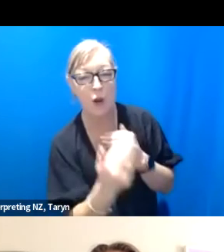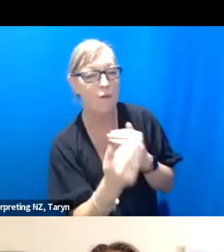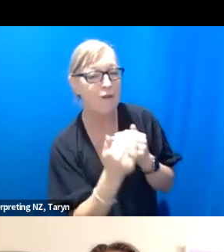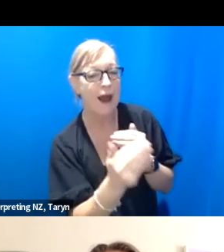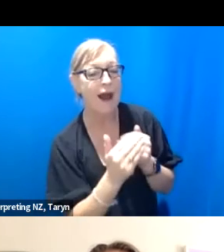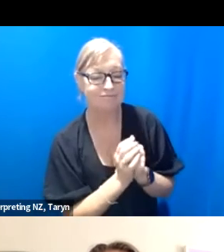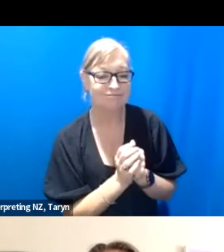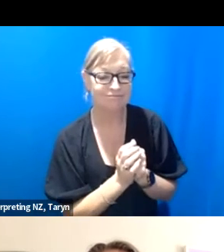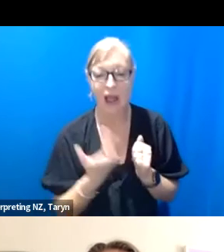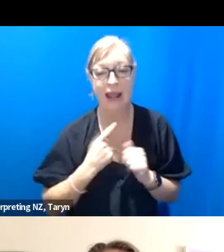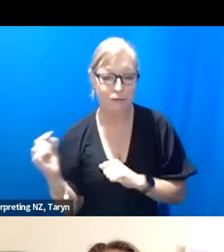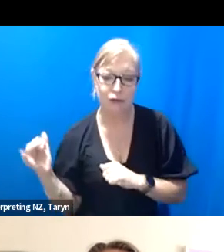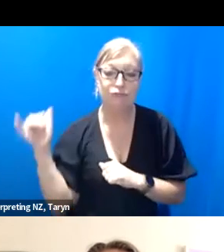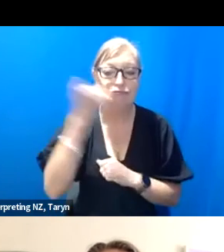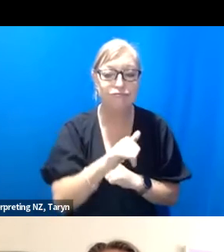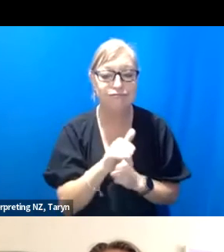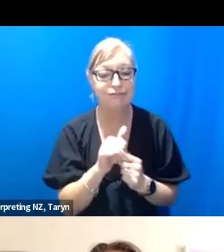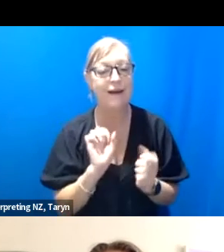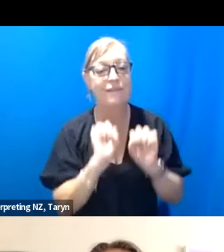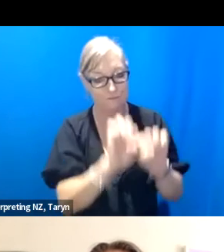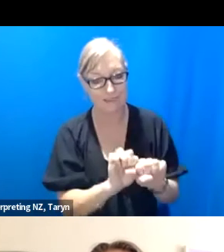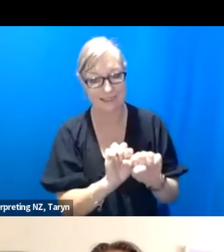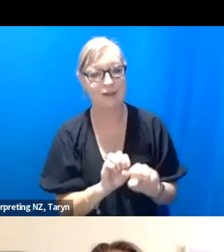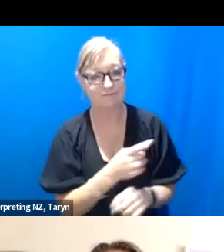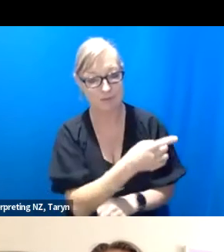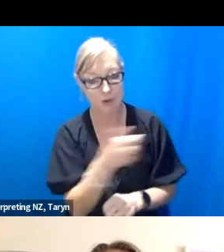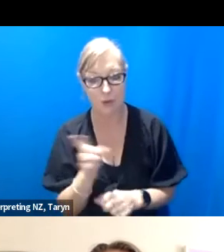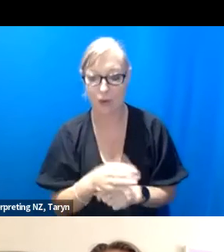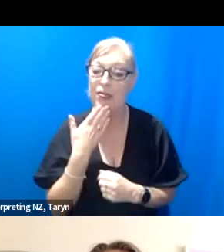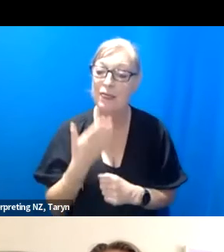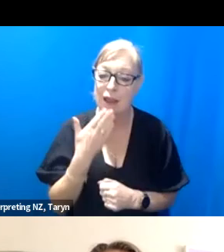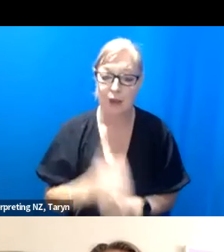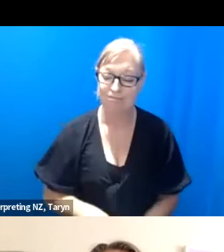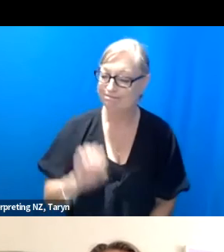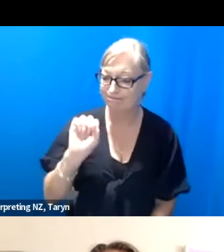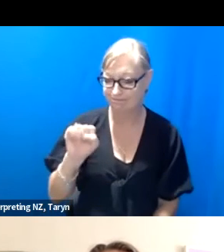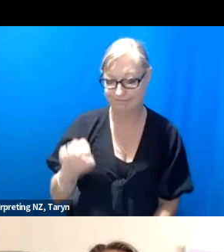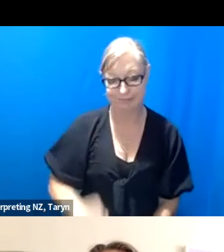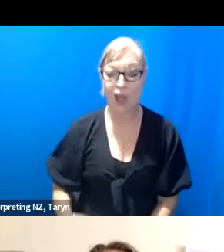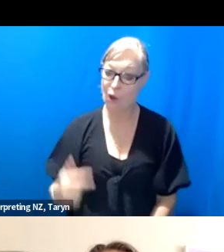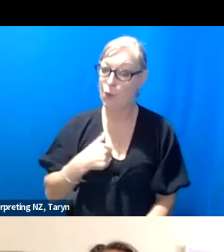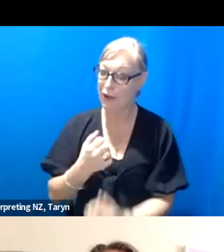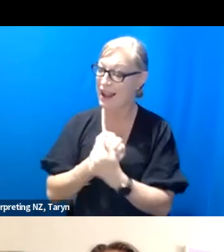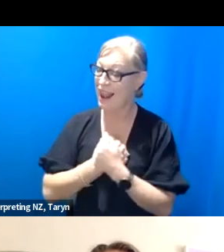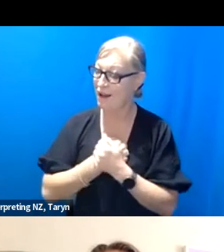be there with you, so thank you so much. Absolutely, we'd love a collaboration between